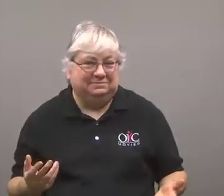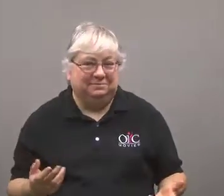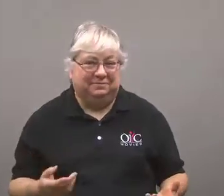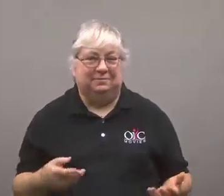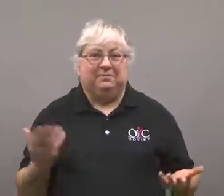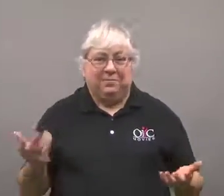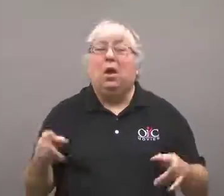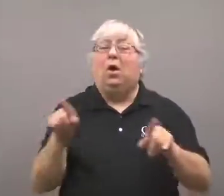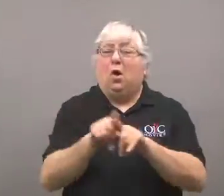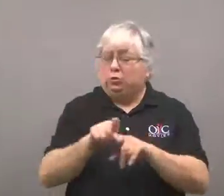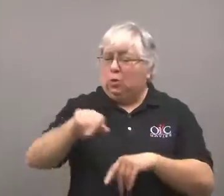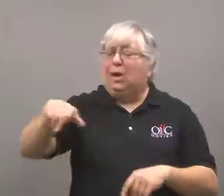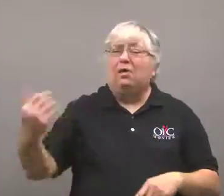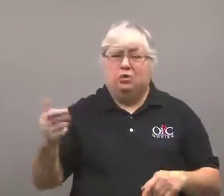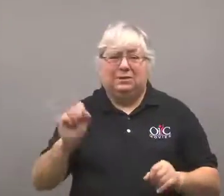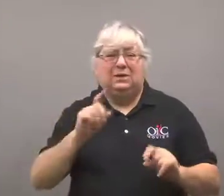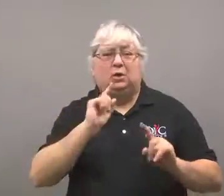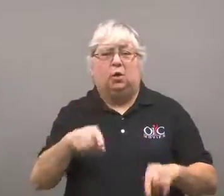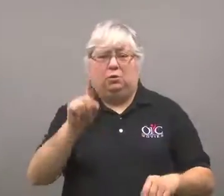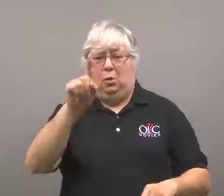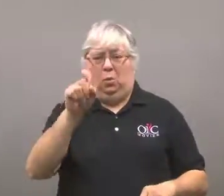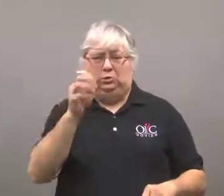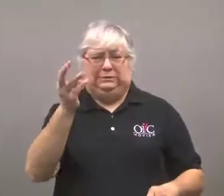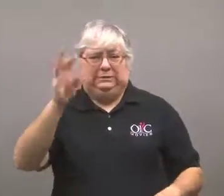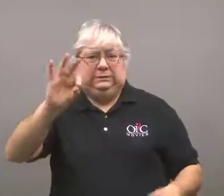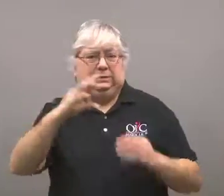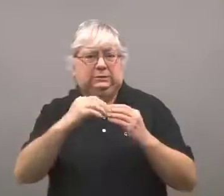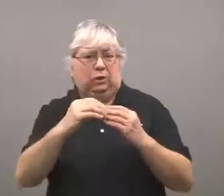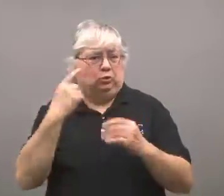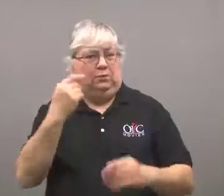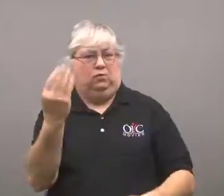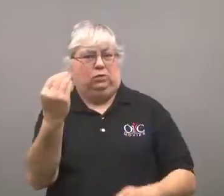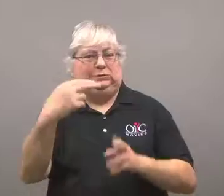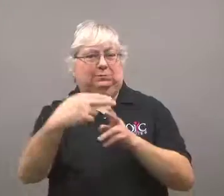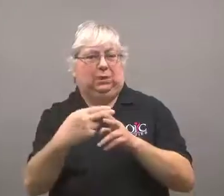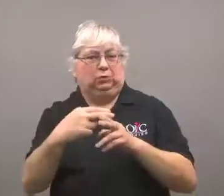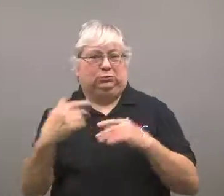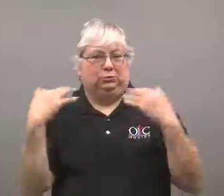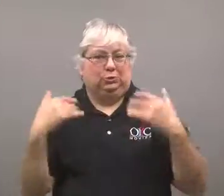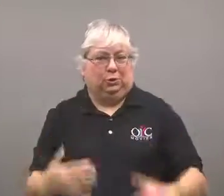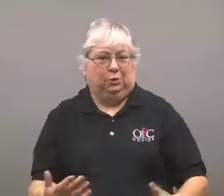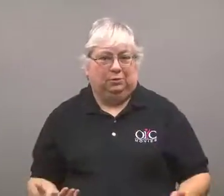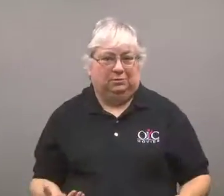There is a $169 option for 14 pounds of snow.